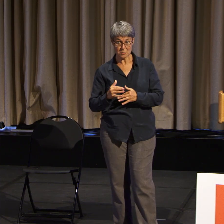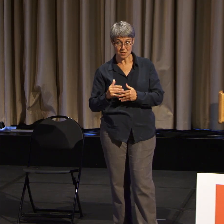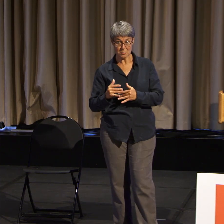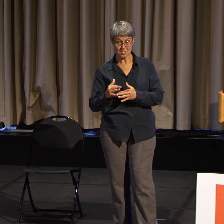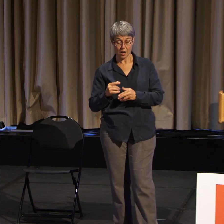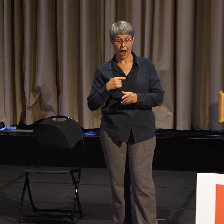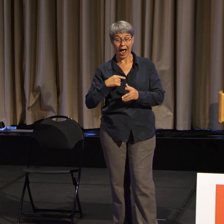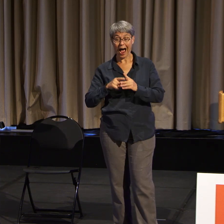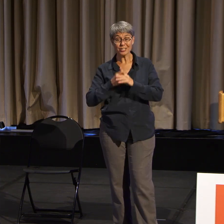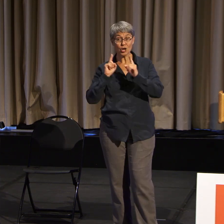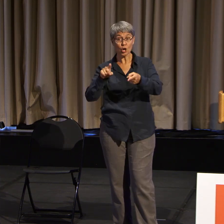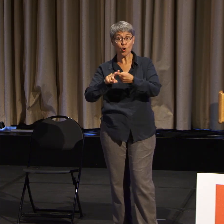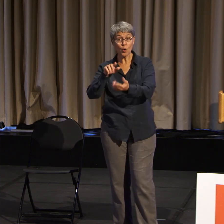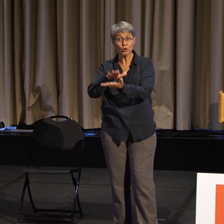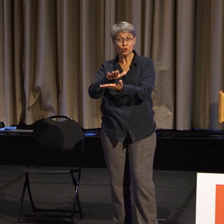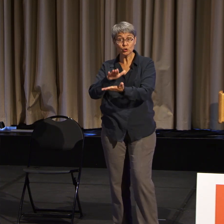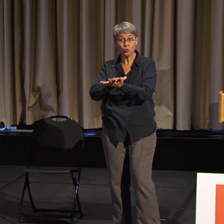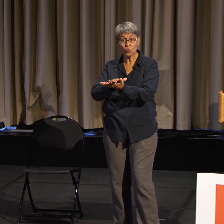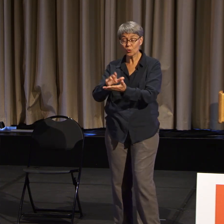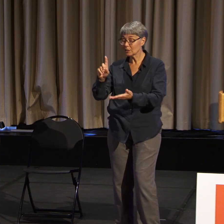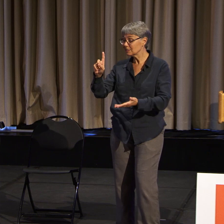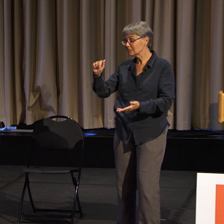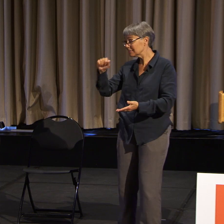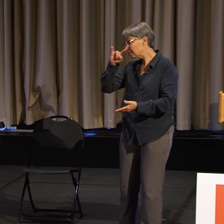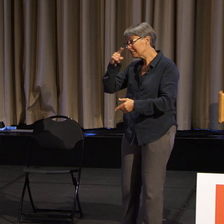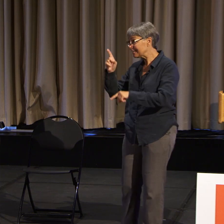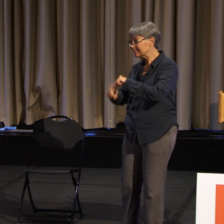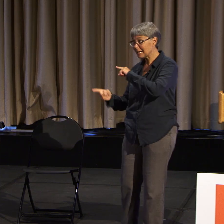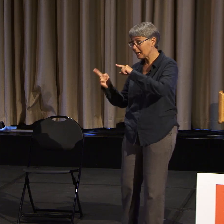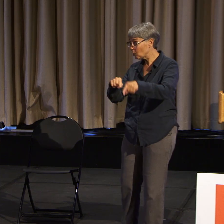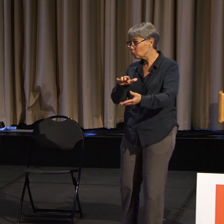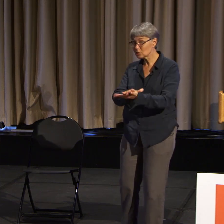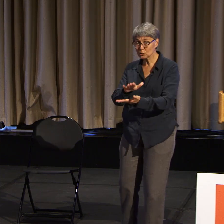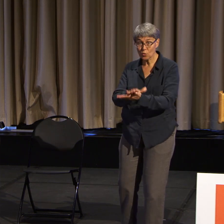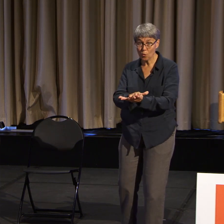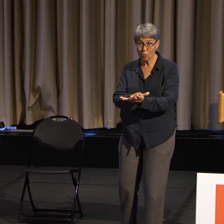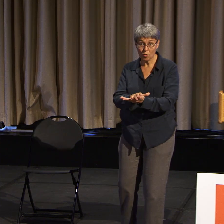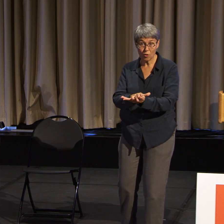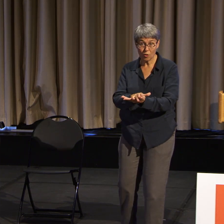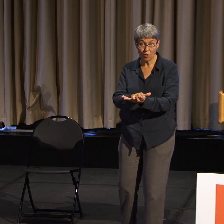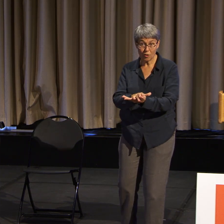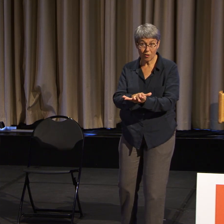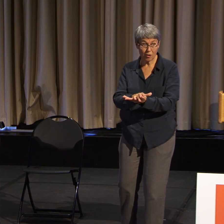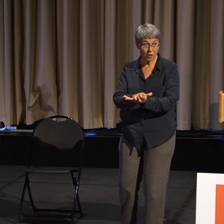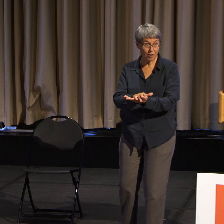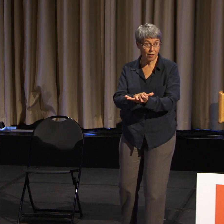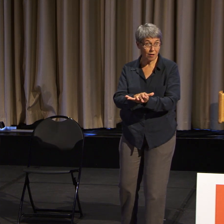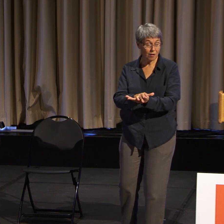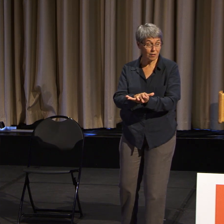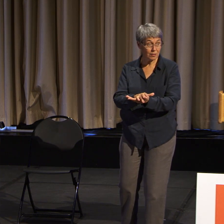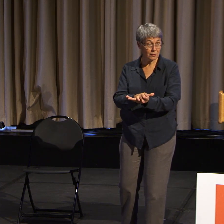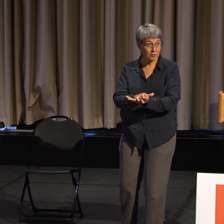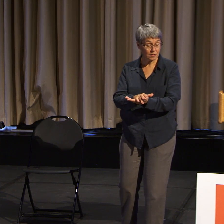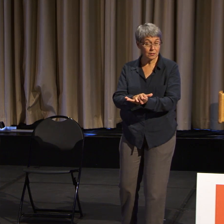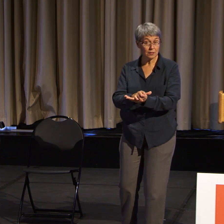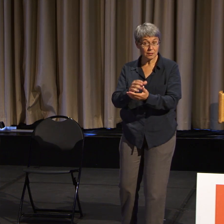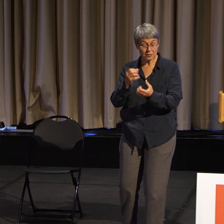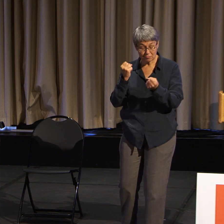disabled kids didn't have the right to an education. And it's taken years and years.